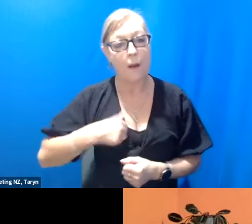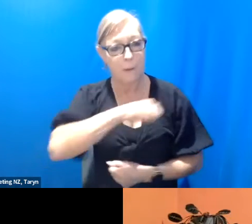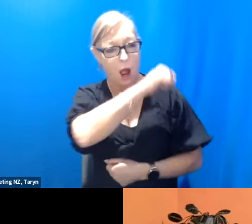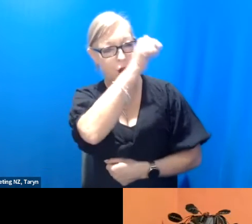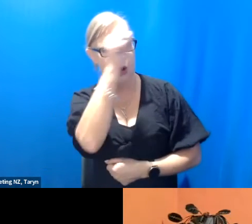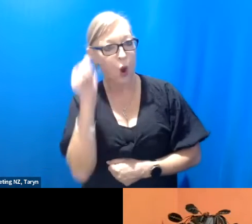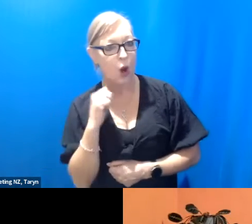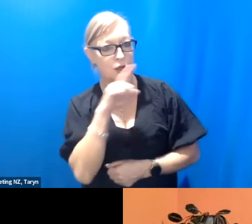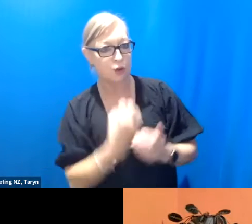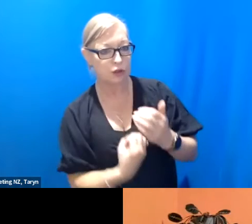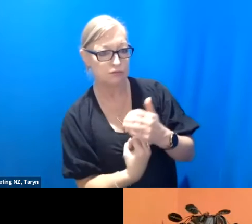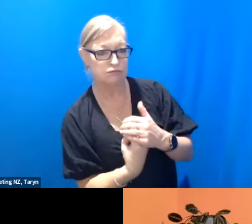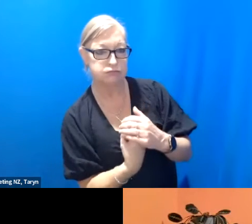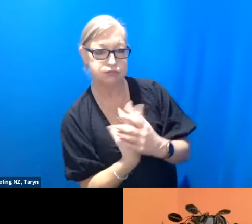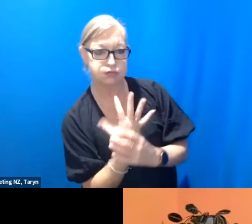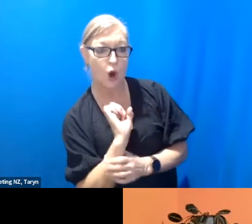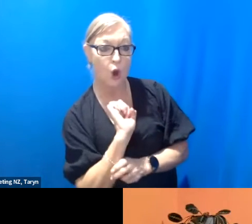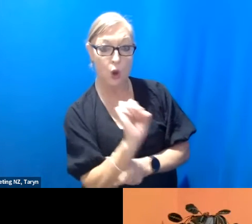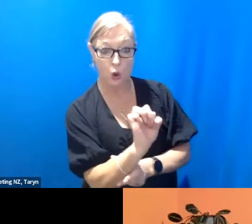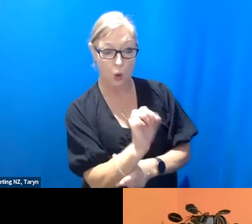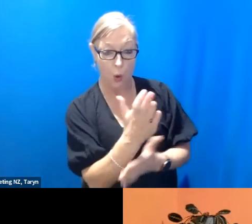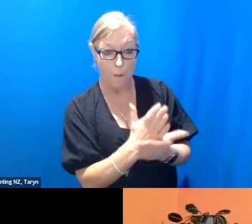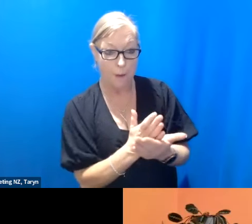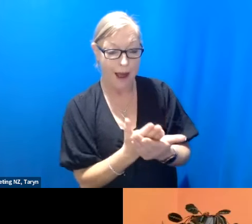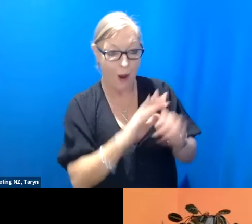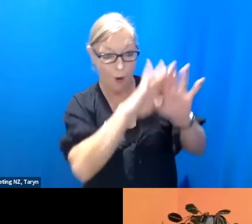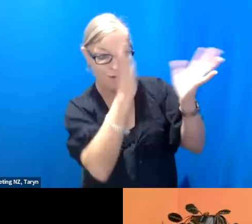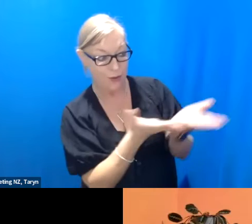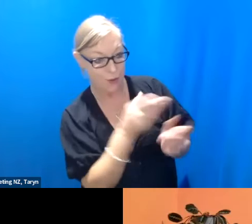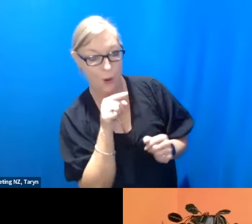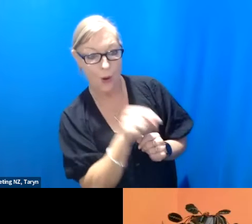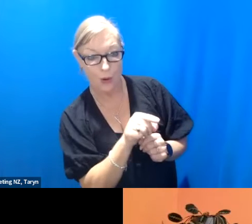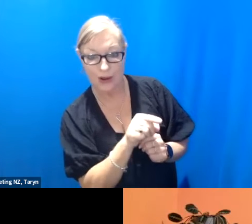is probably a bit ignorant and I would love to learn much more about who's it- what's going on